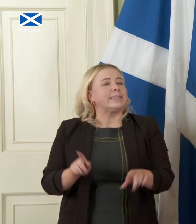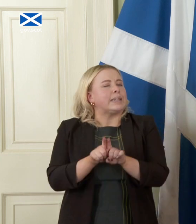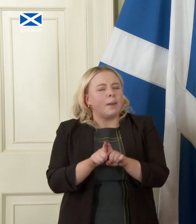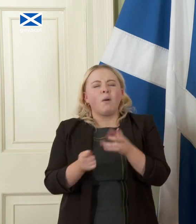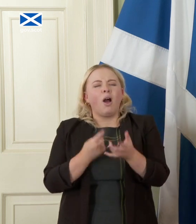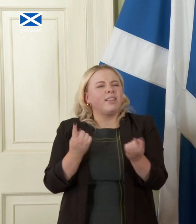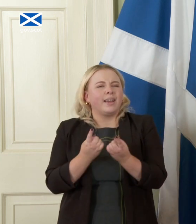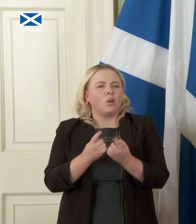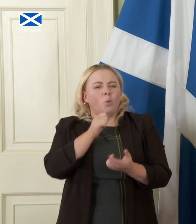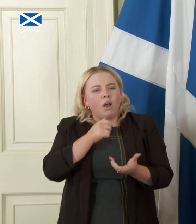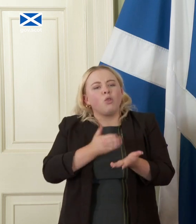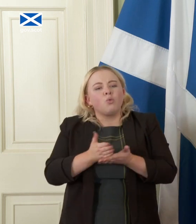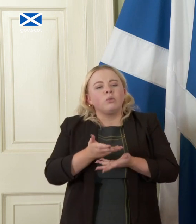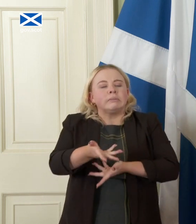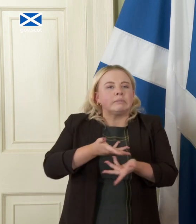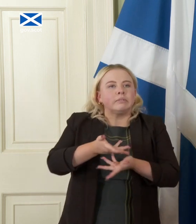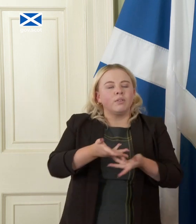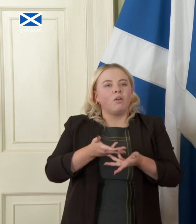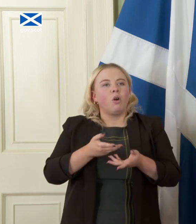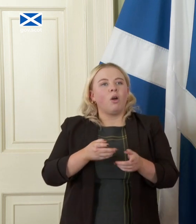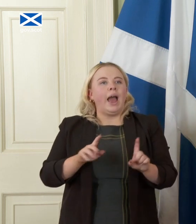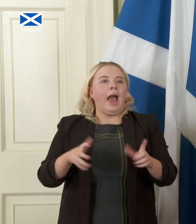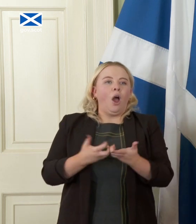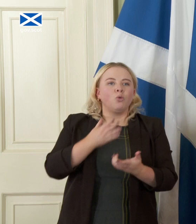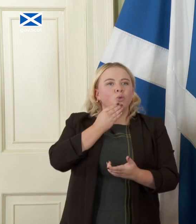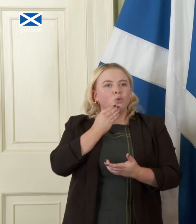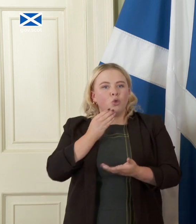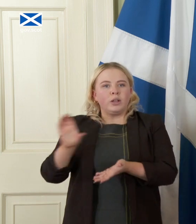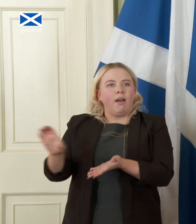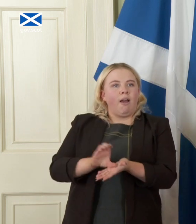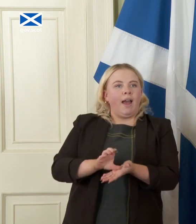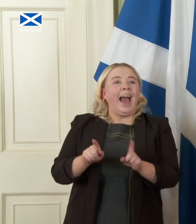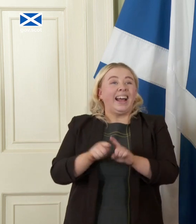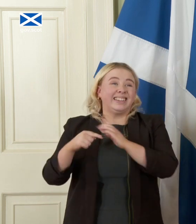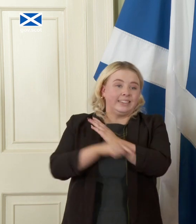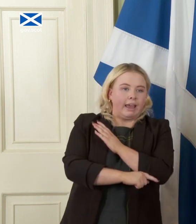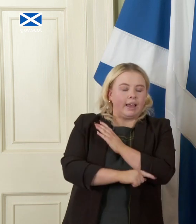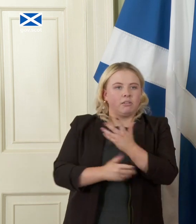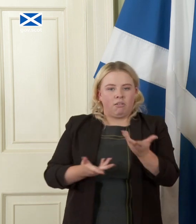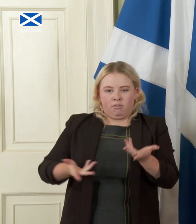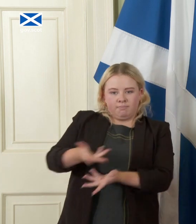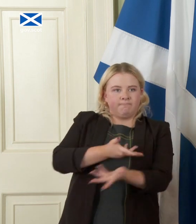a negotiation about accumulated assets and debt that will take account of you know the the sort